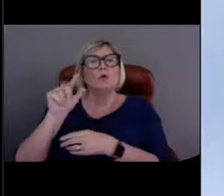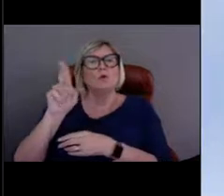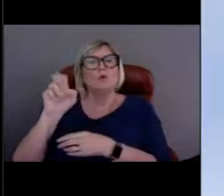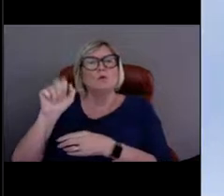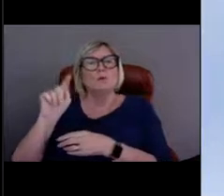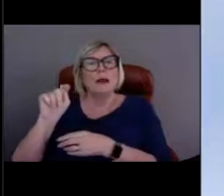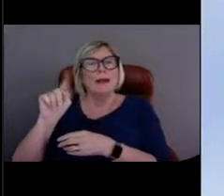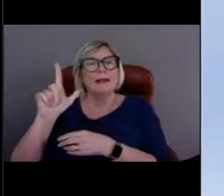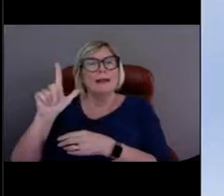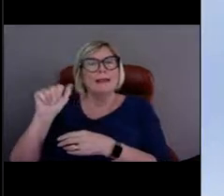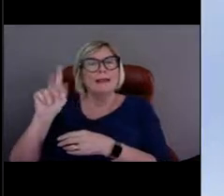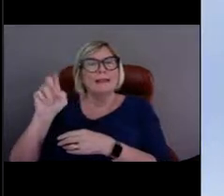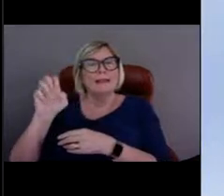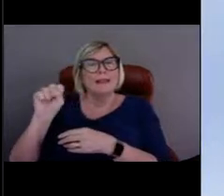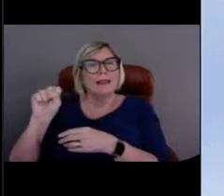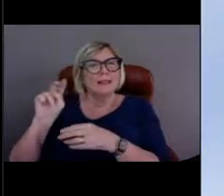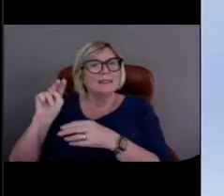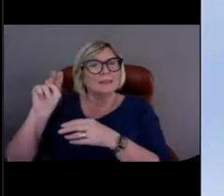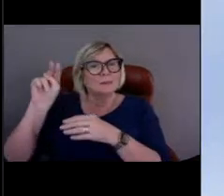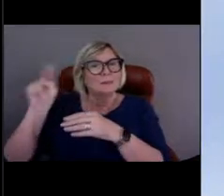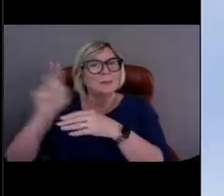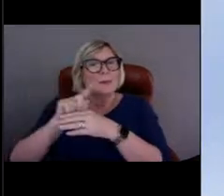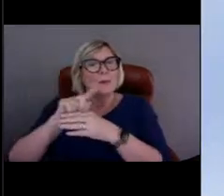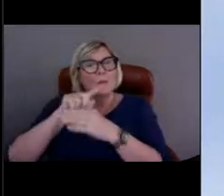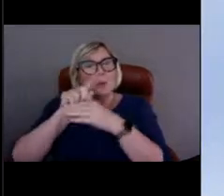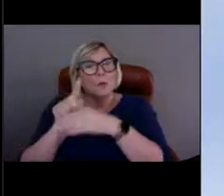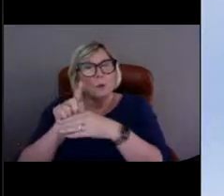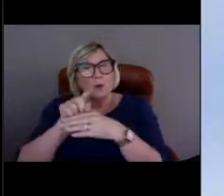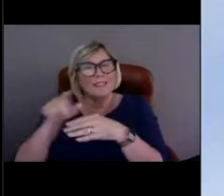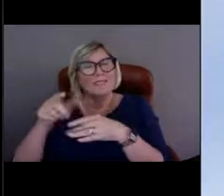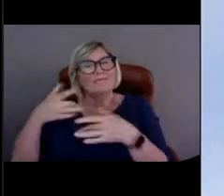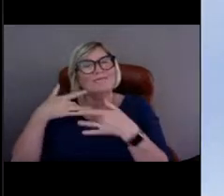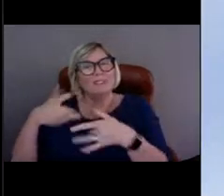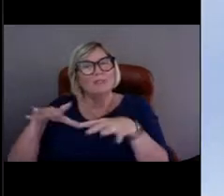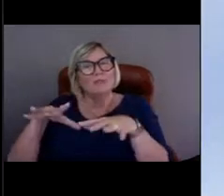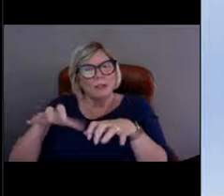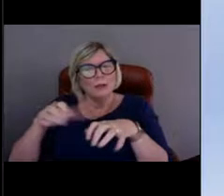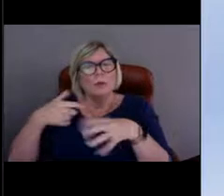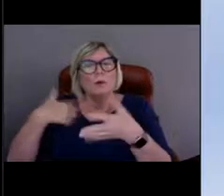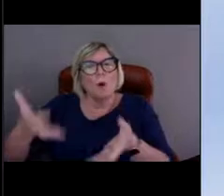out of the Great Lakes to keep them from damaging or breaking.